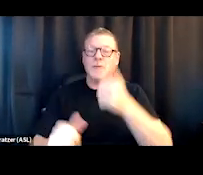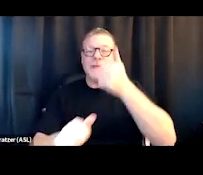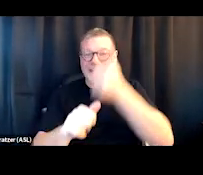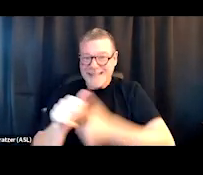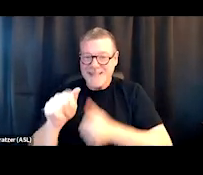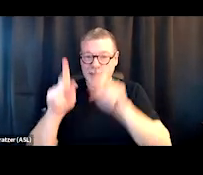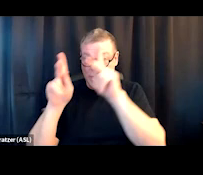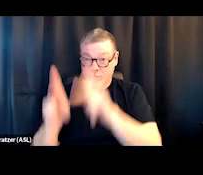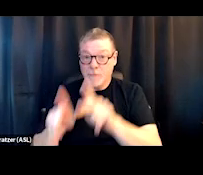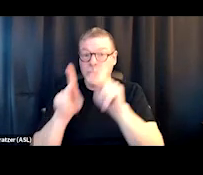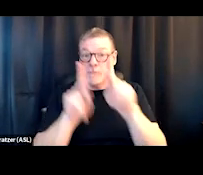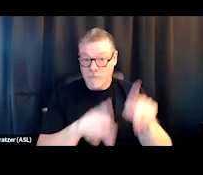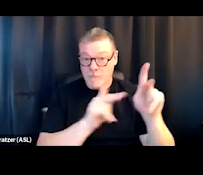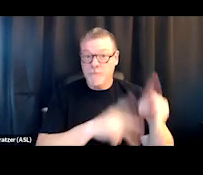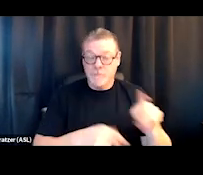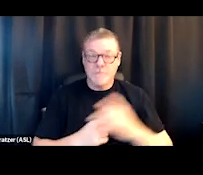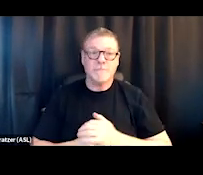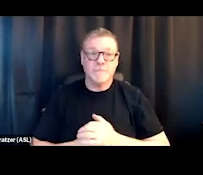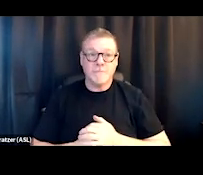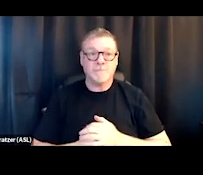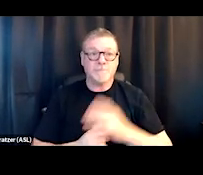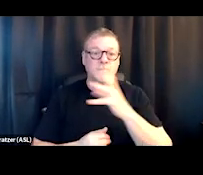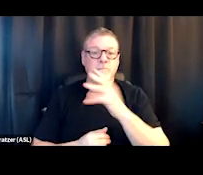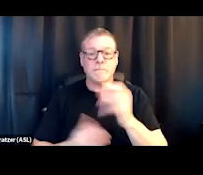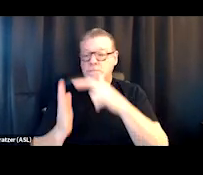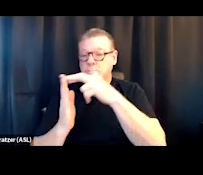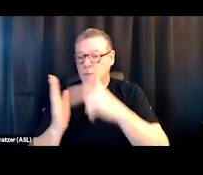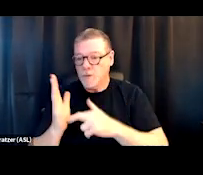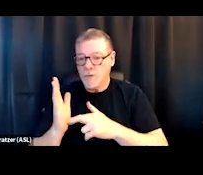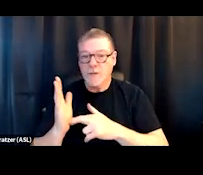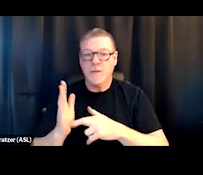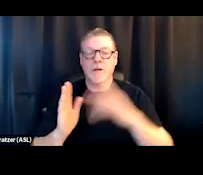as much as possible from registered community organizations,